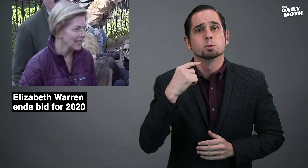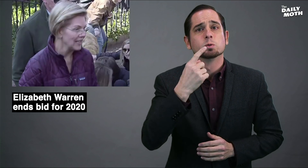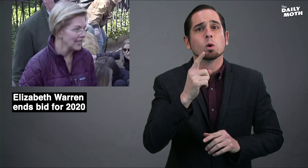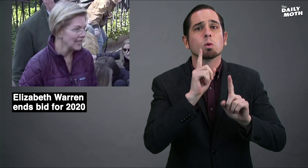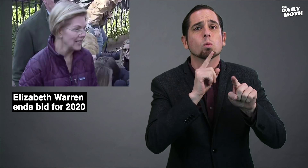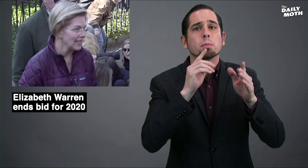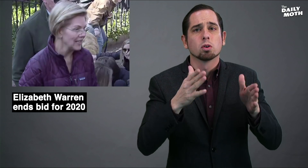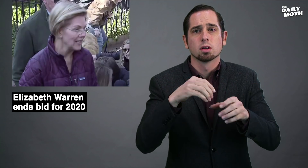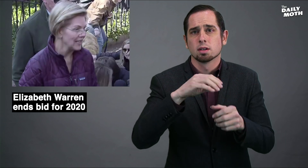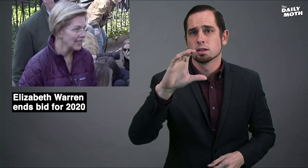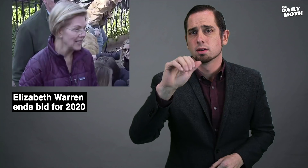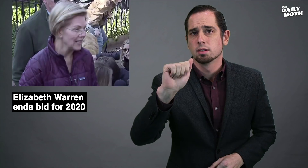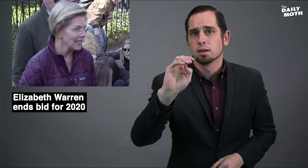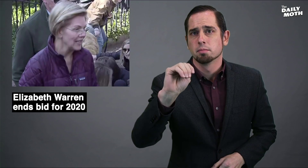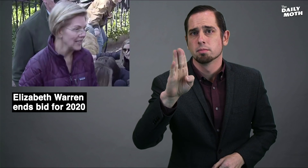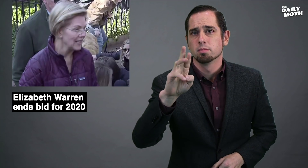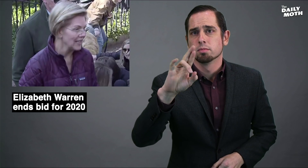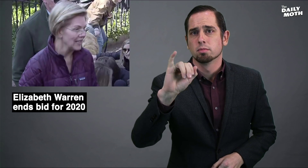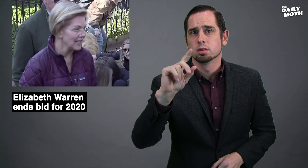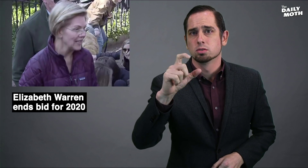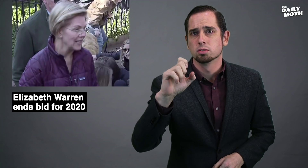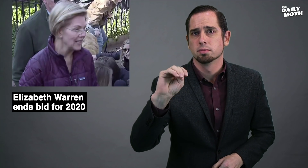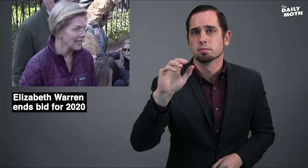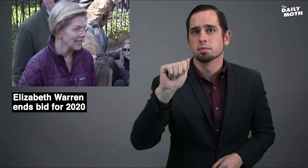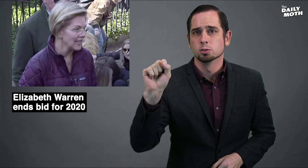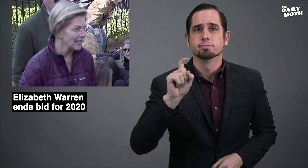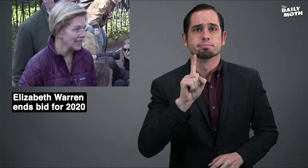She told reporters in Cambridge, Massachusetts